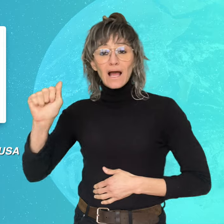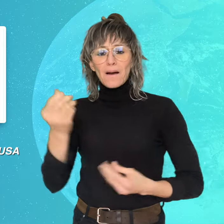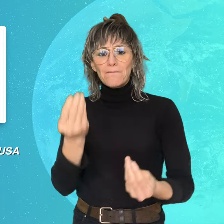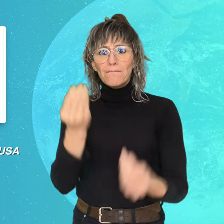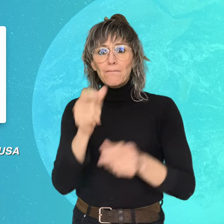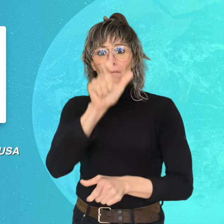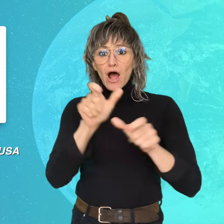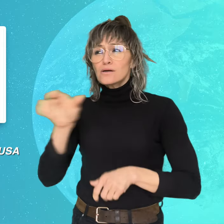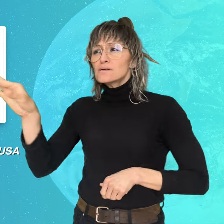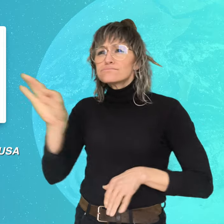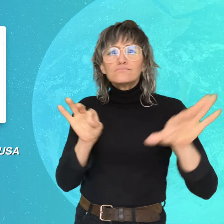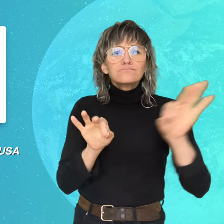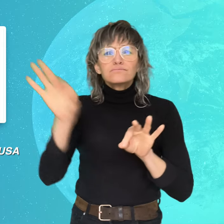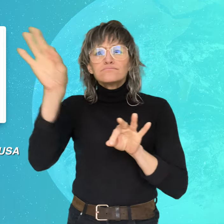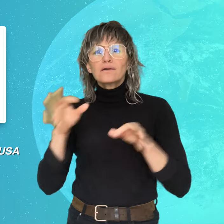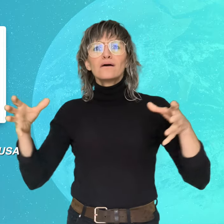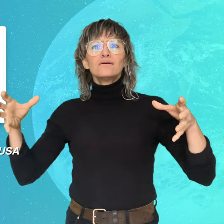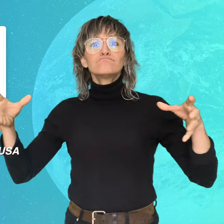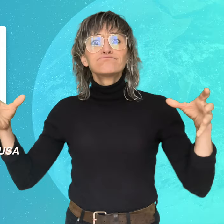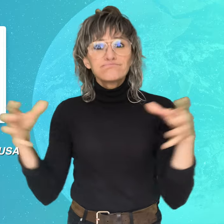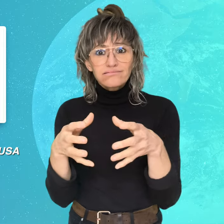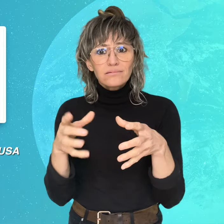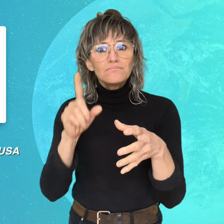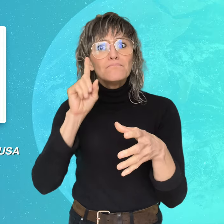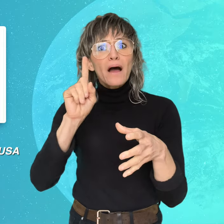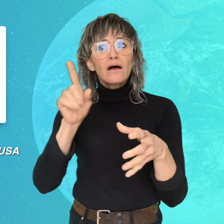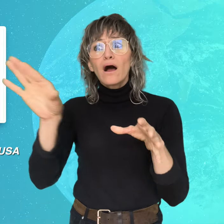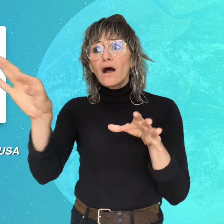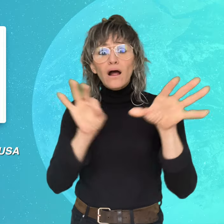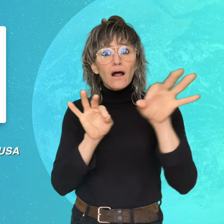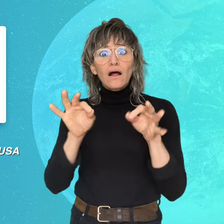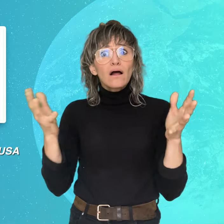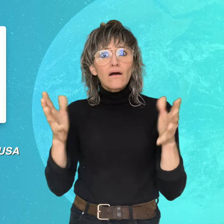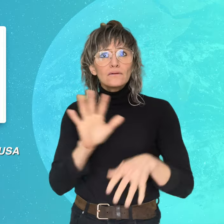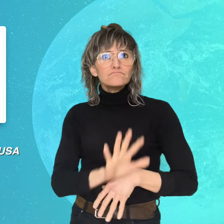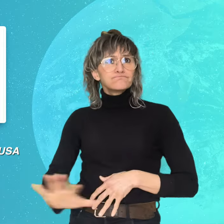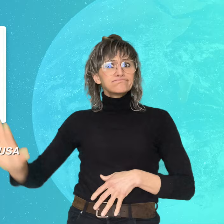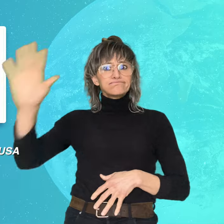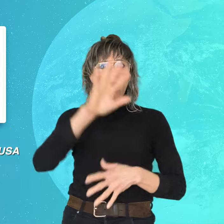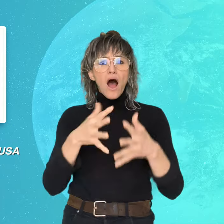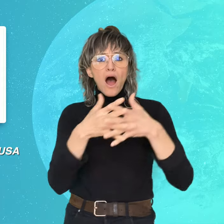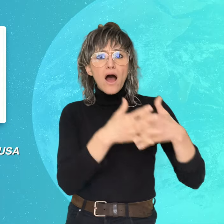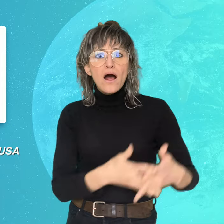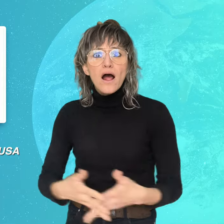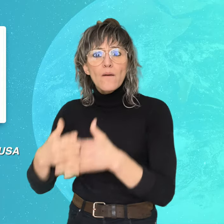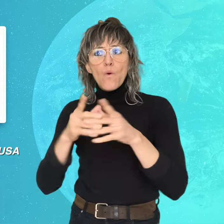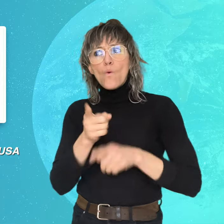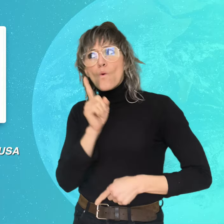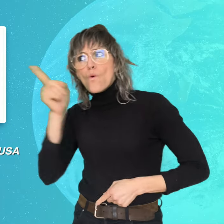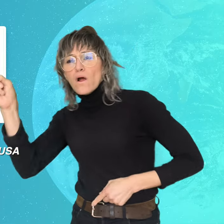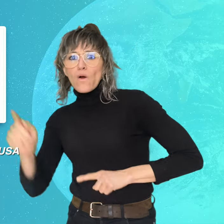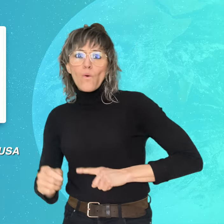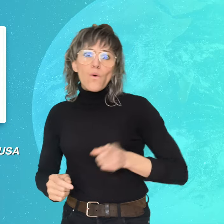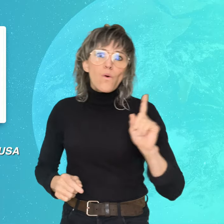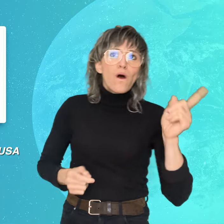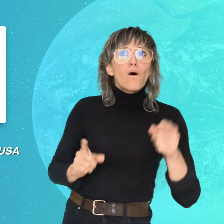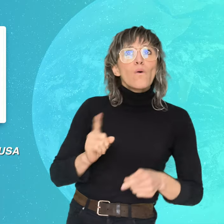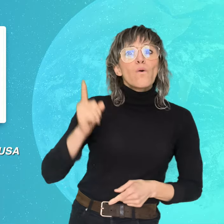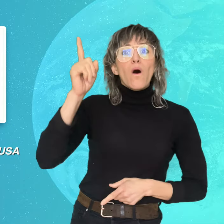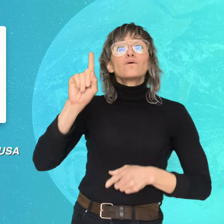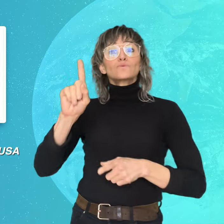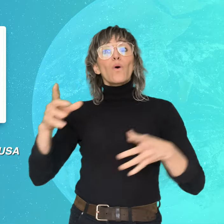the players of Team USA are scattered all over the country so they